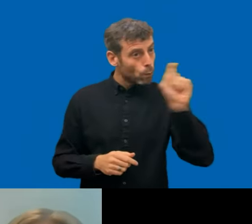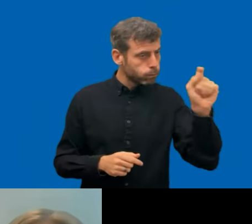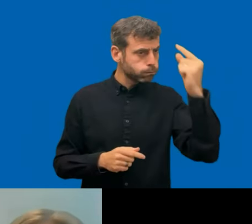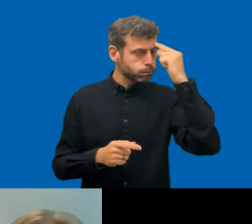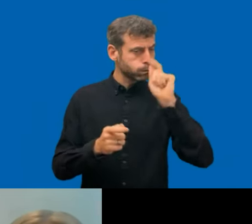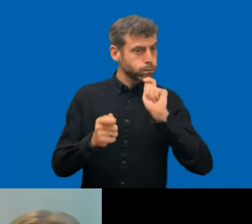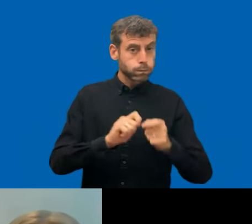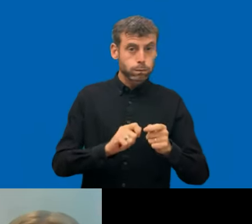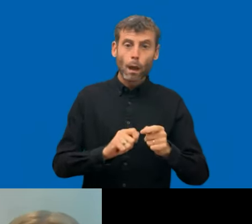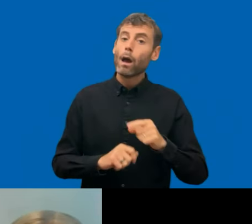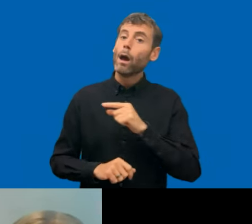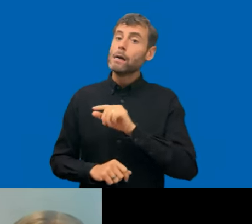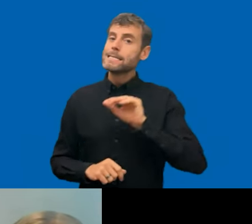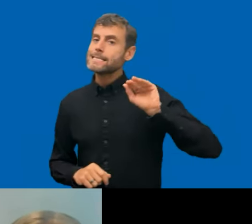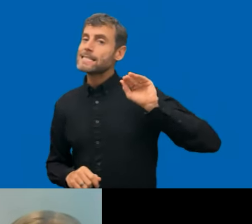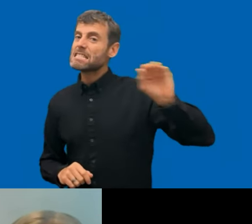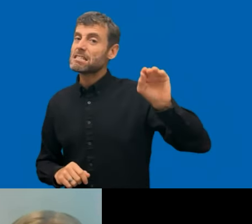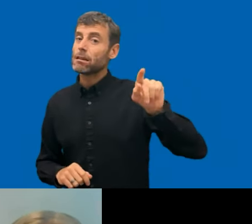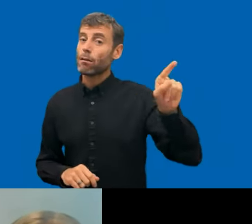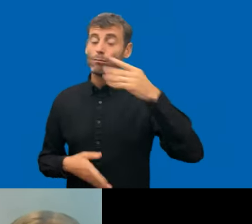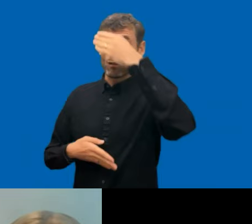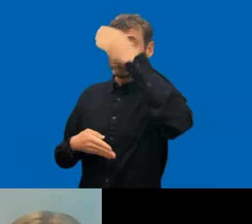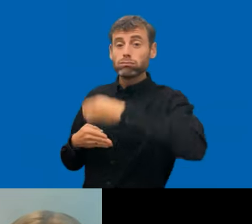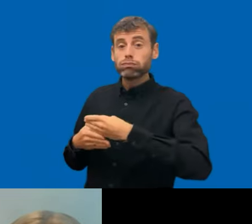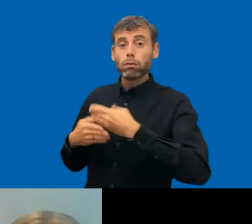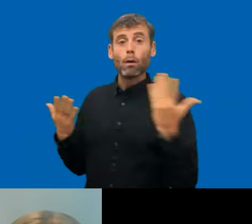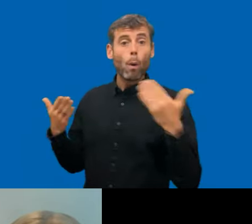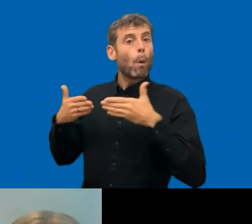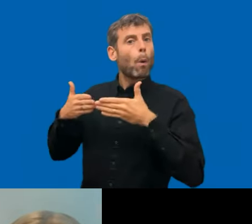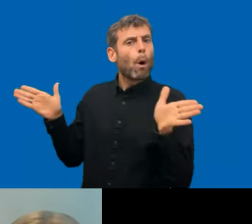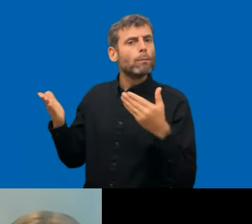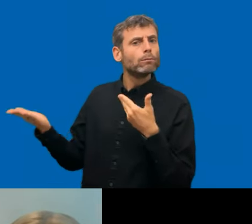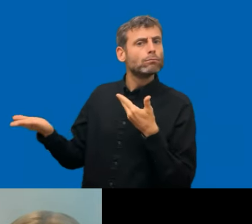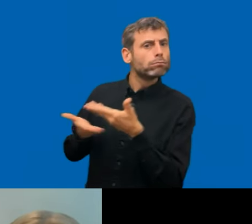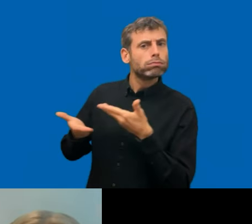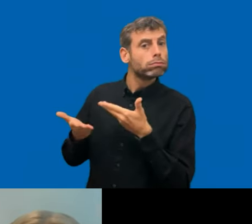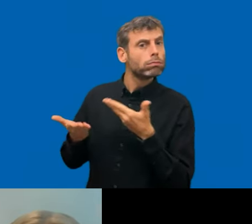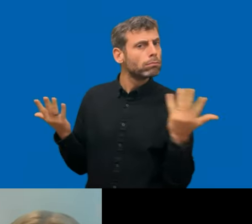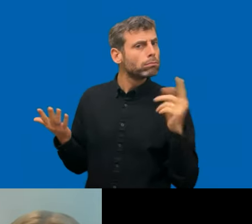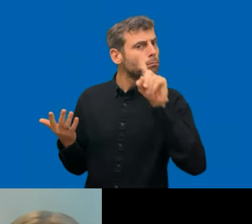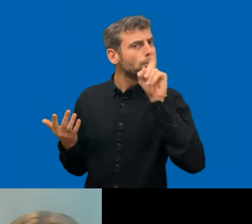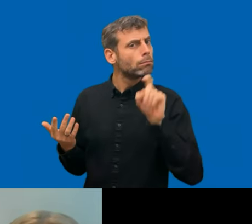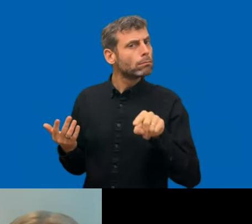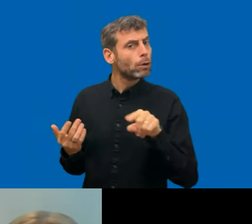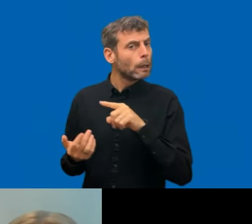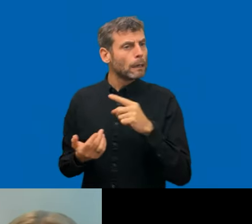get any pushback or are the public sector bodies generally happy to follow what you ask them to do? SOREN BJERRING: